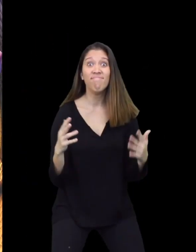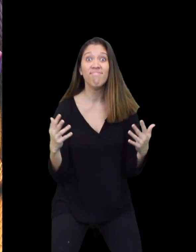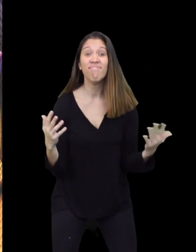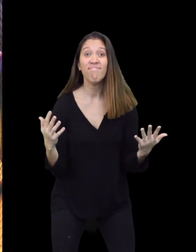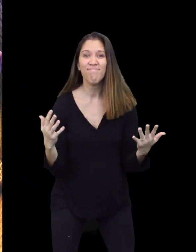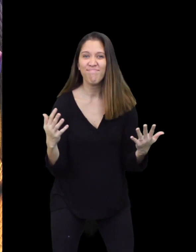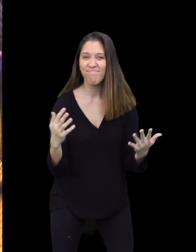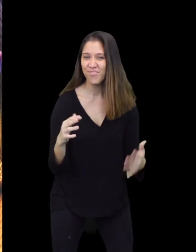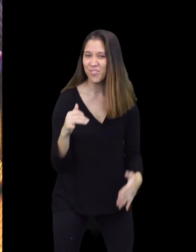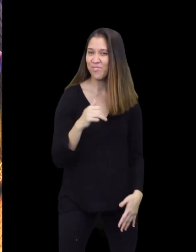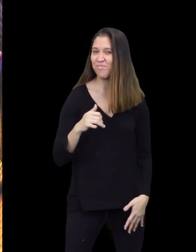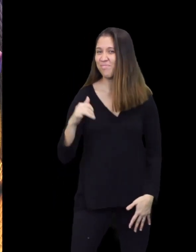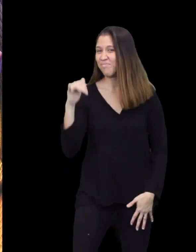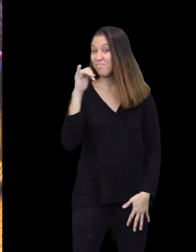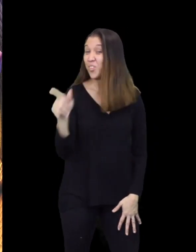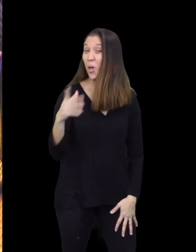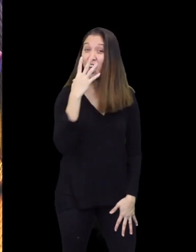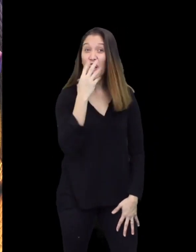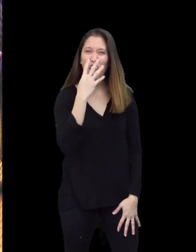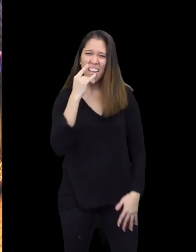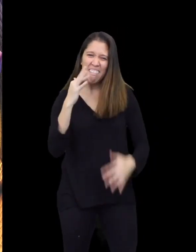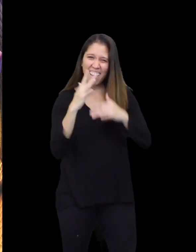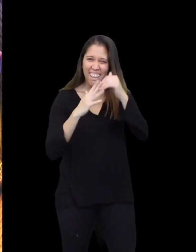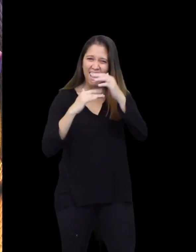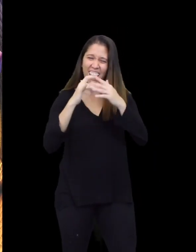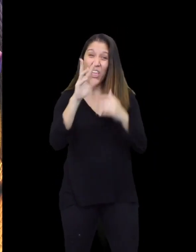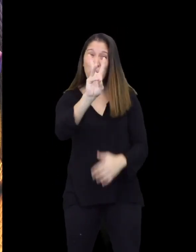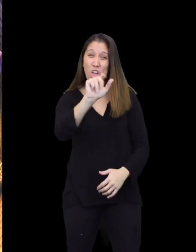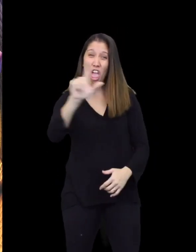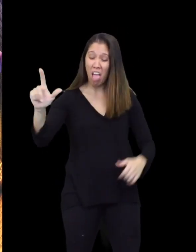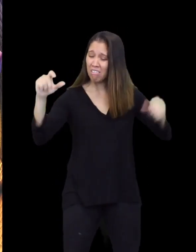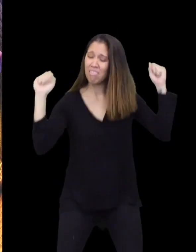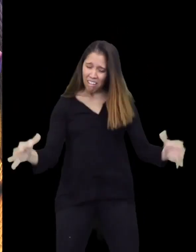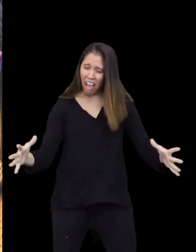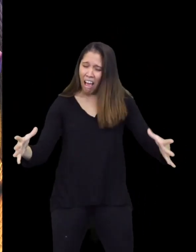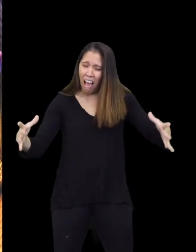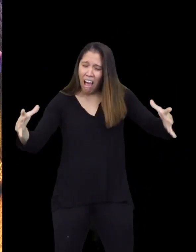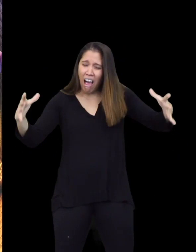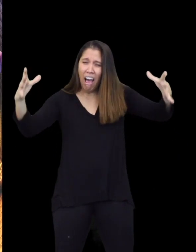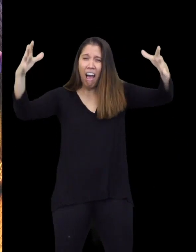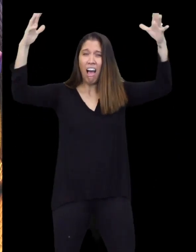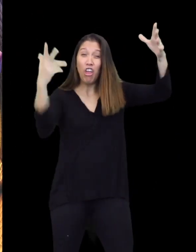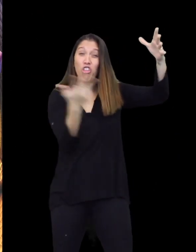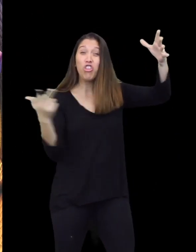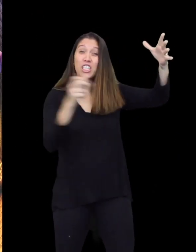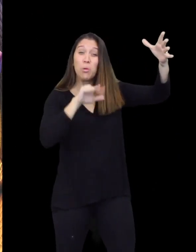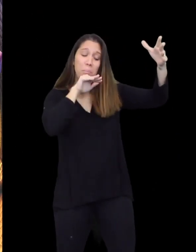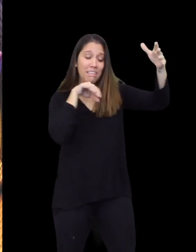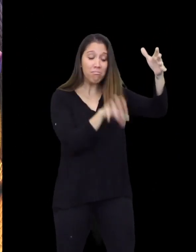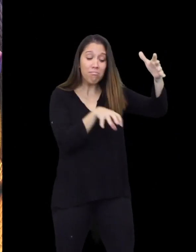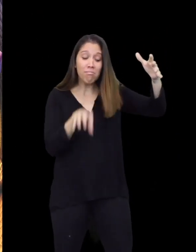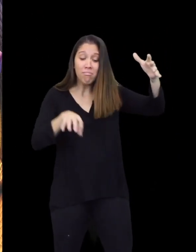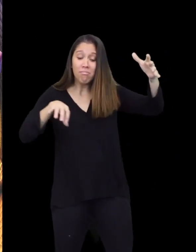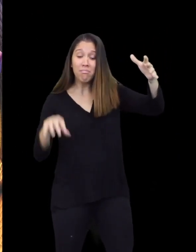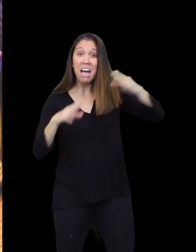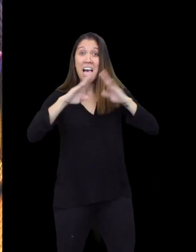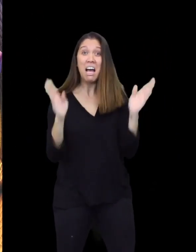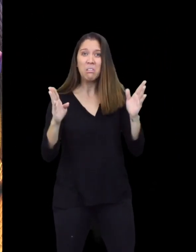Whoa. The Wolf had built a gigantic wall around the 3 Superpigs' houses.